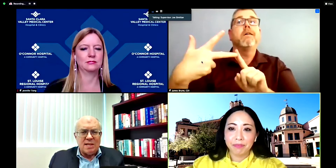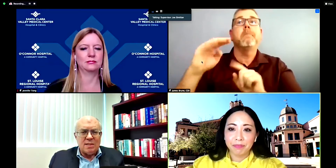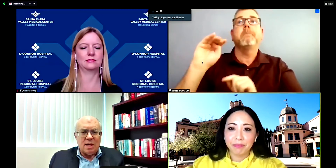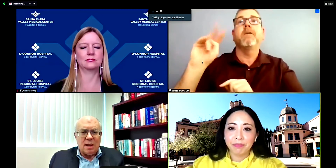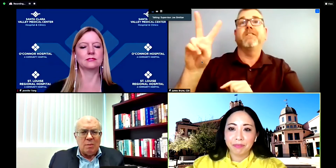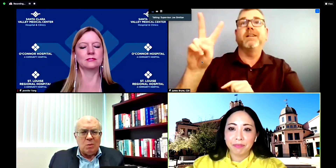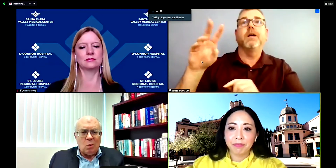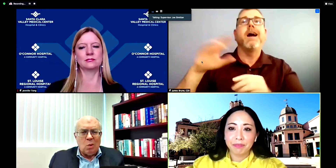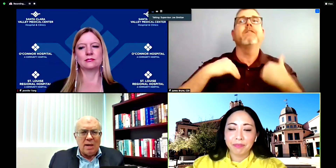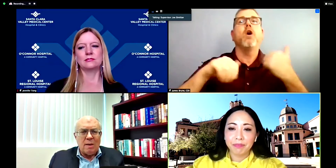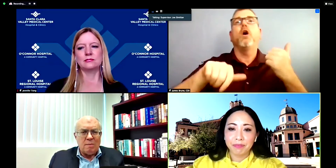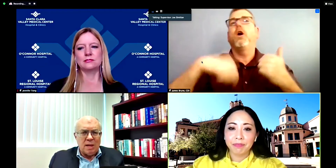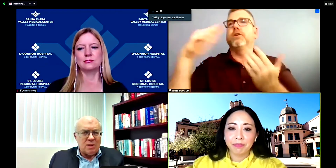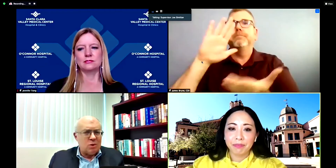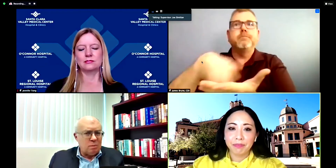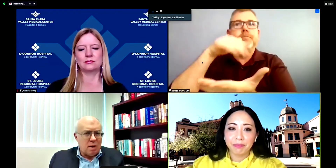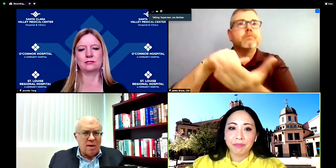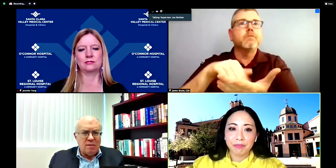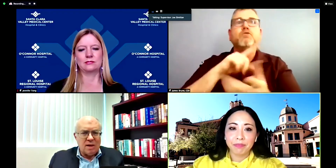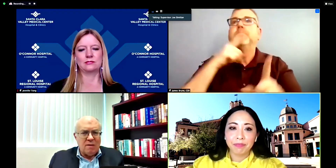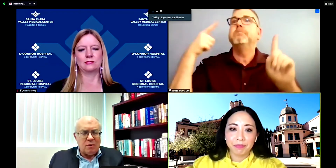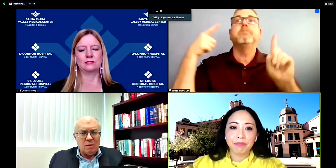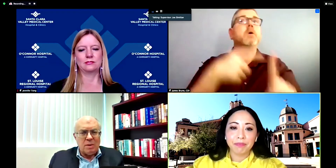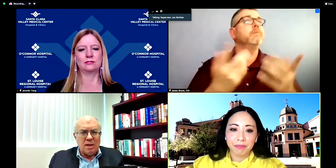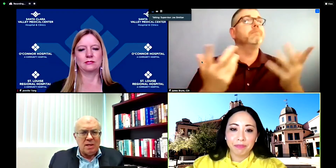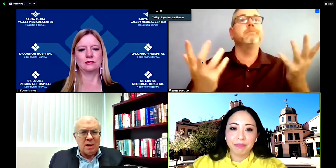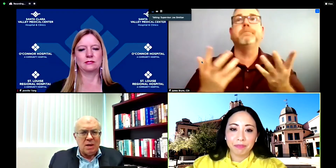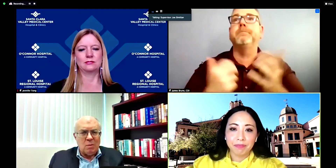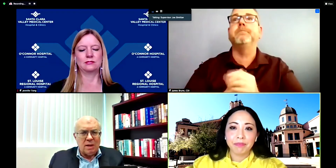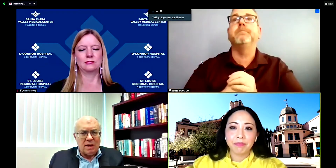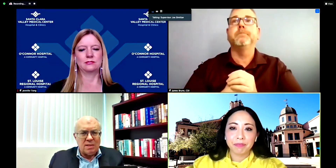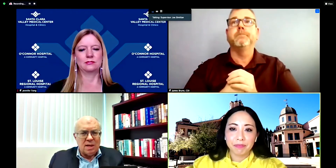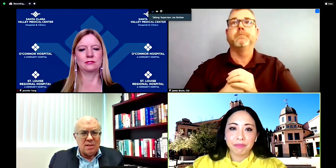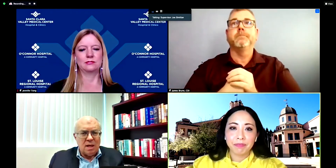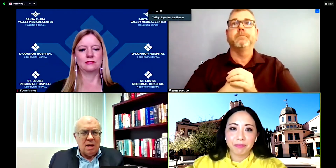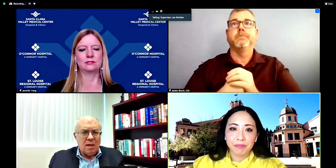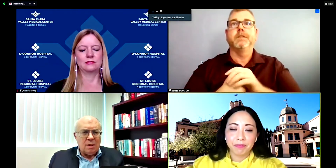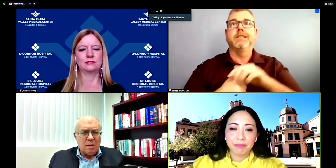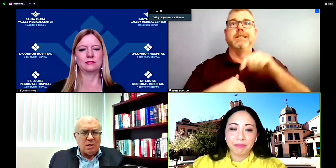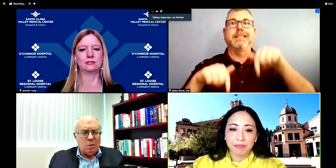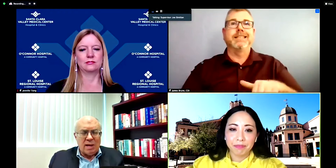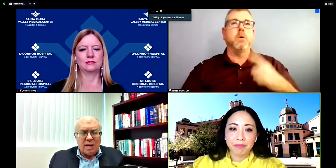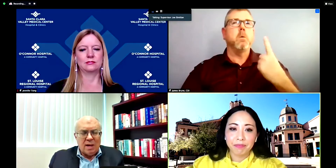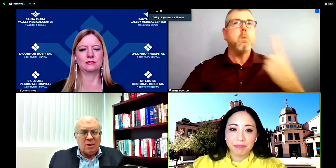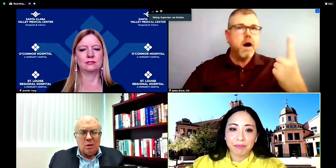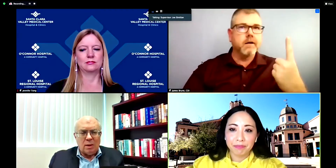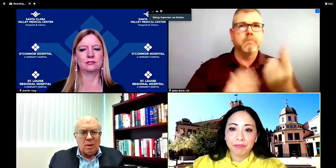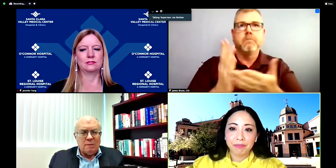is one major part of the effort, but it is by no means as the mayor's pointing out, the only one.